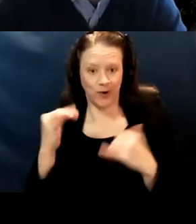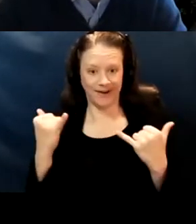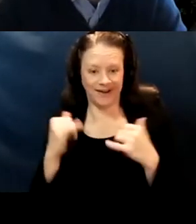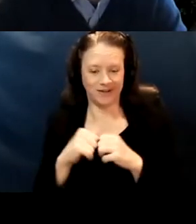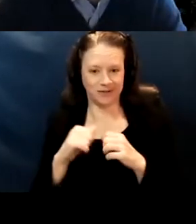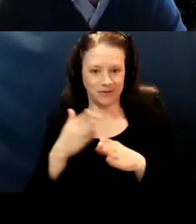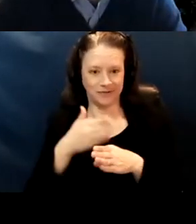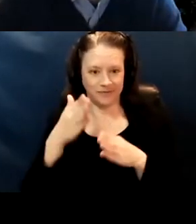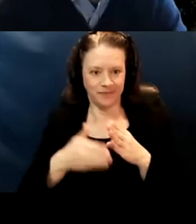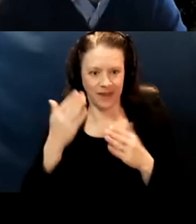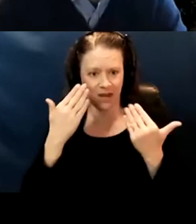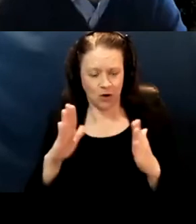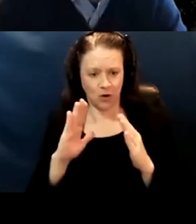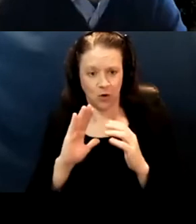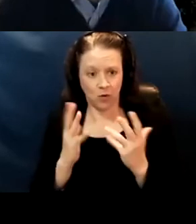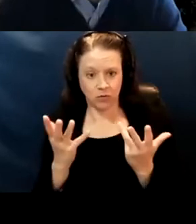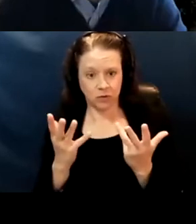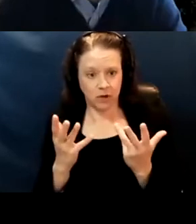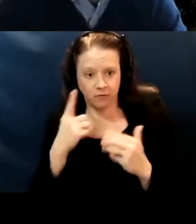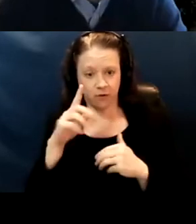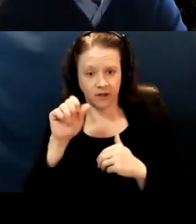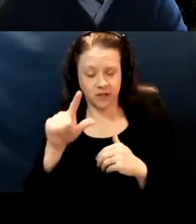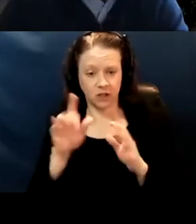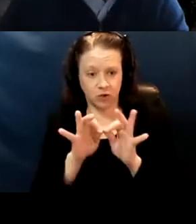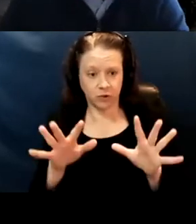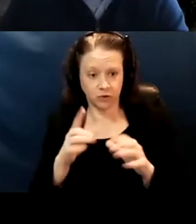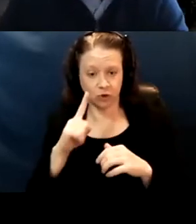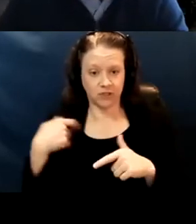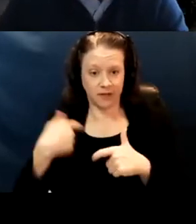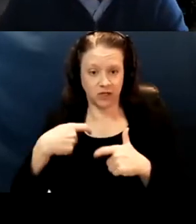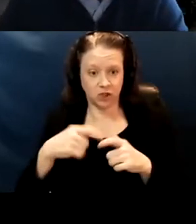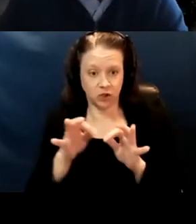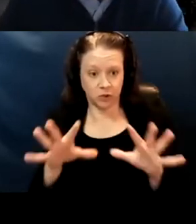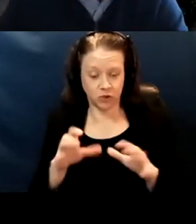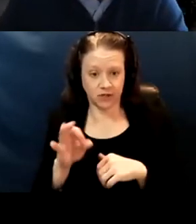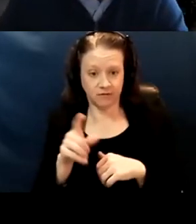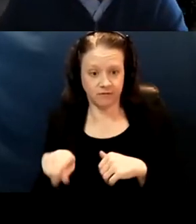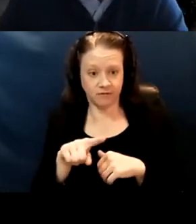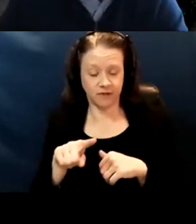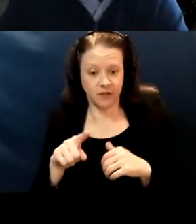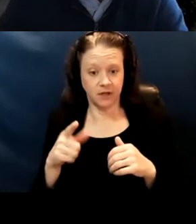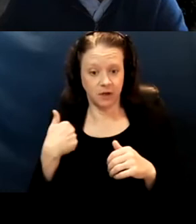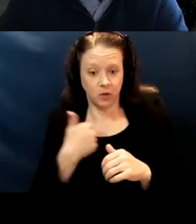And I'm not sure how the for the ASL interpreters for our Spanish interpreters, whether we we can continue to,